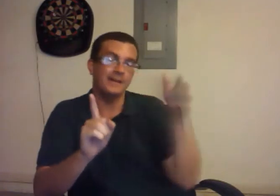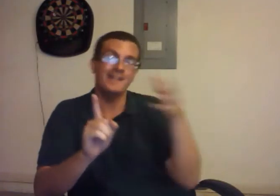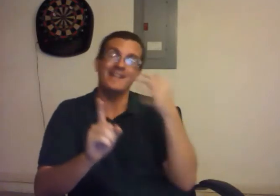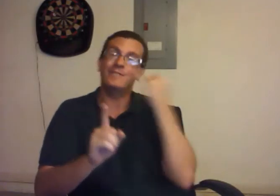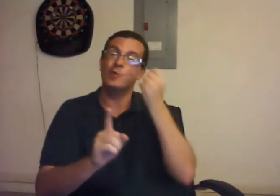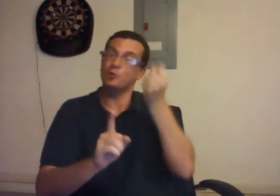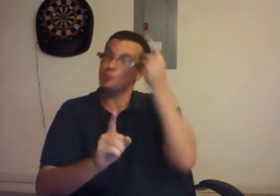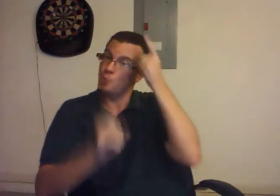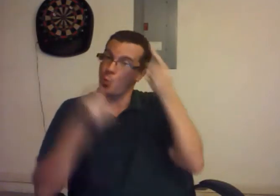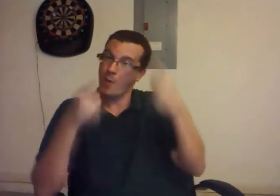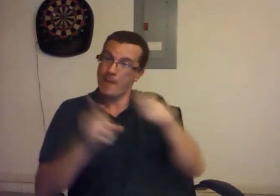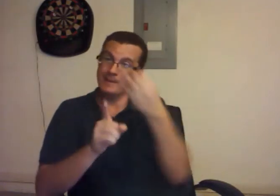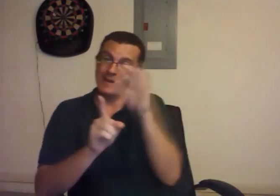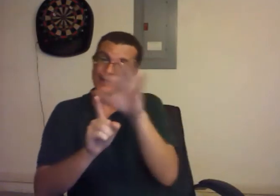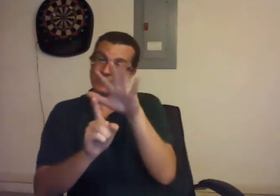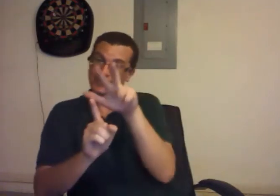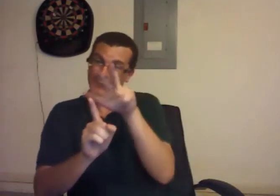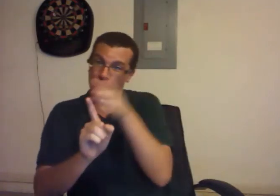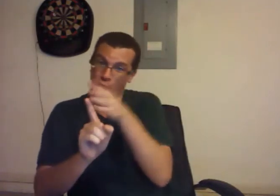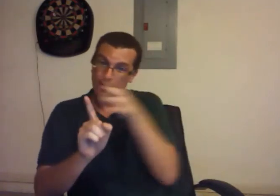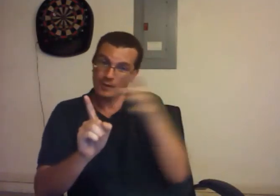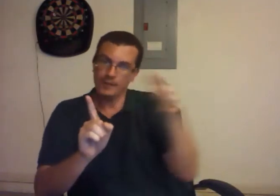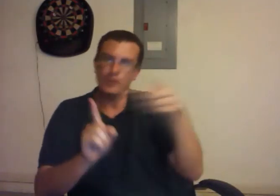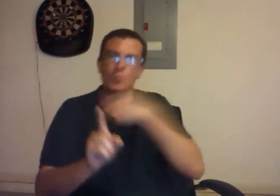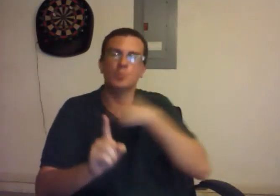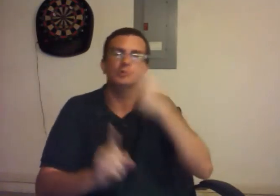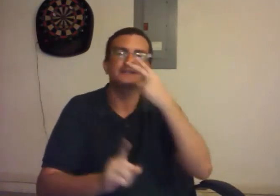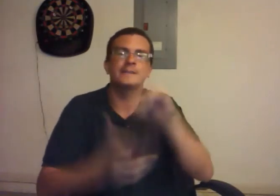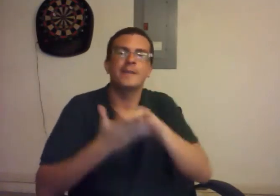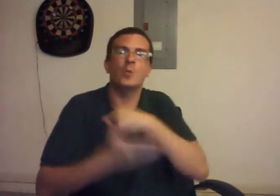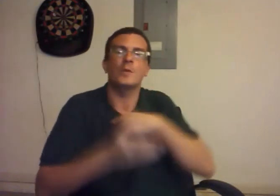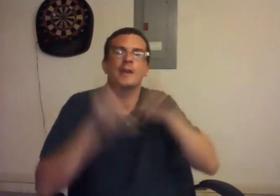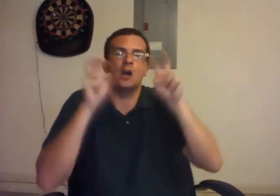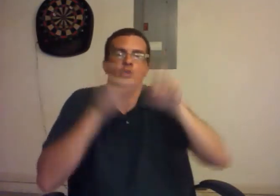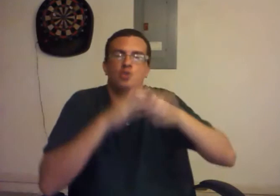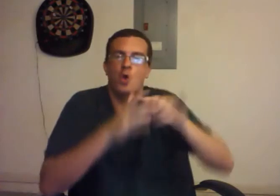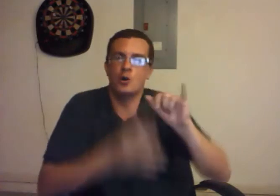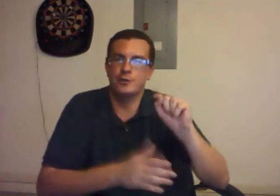If we understood what happened from 1953 and on, we would see that we "started" it.